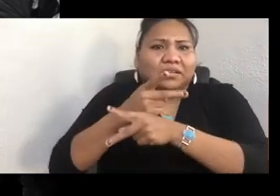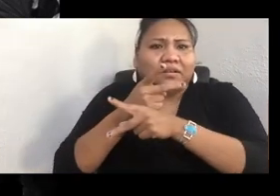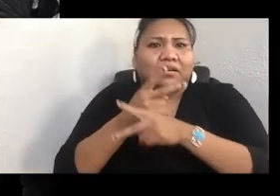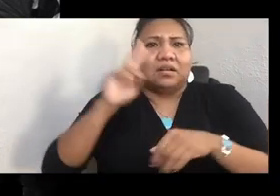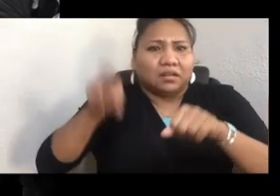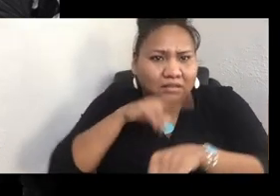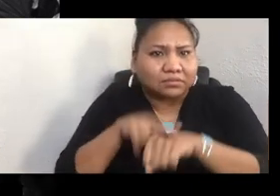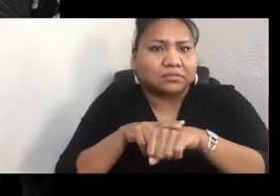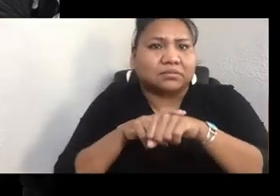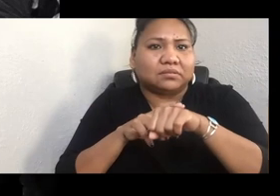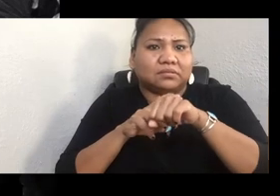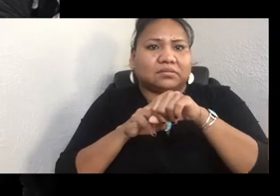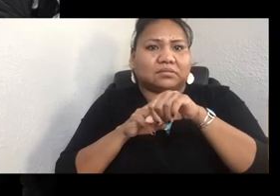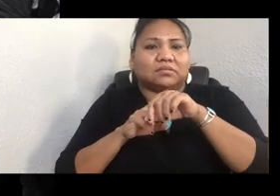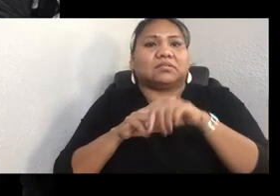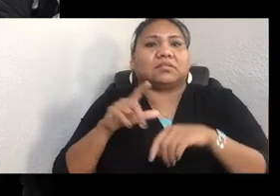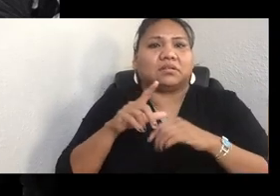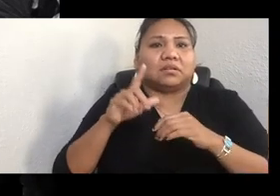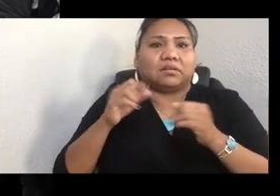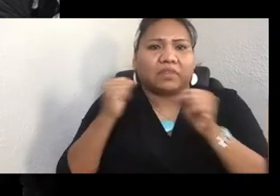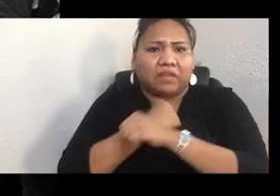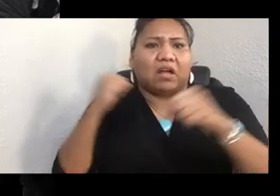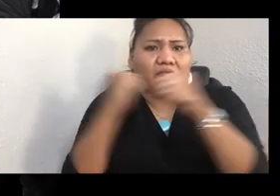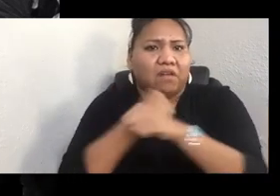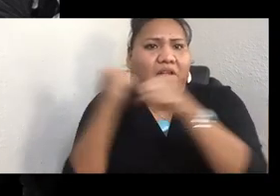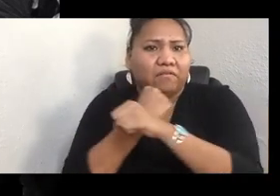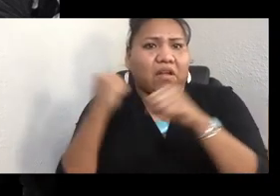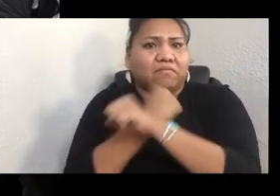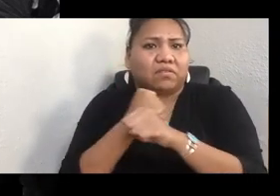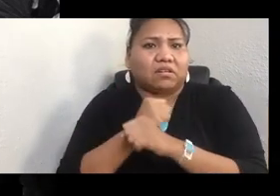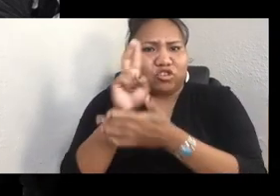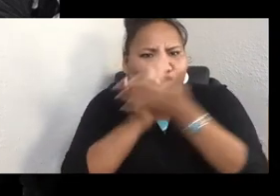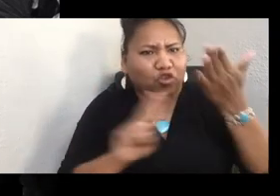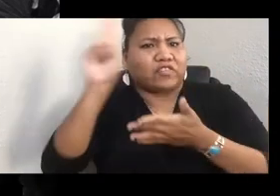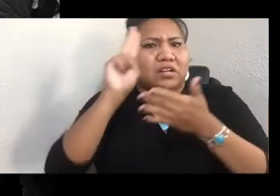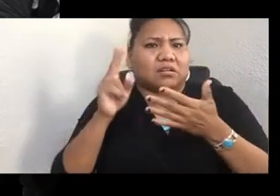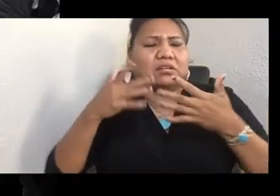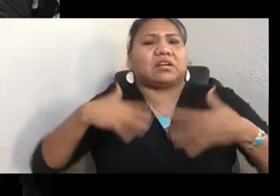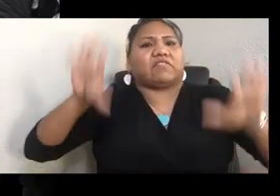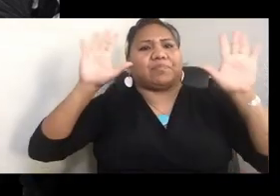And as a result, the University relinquished all its patents. I think it's a dope story